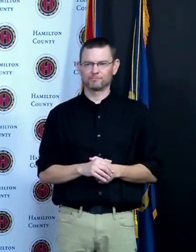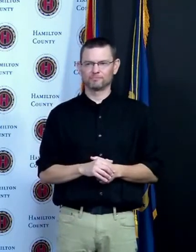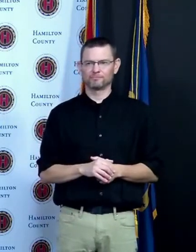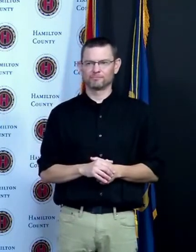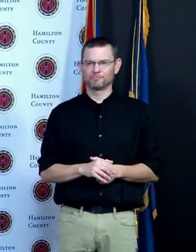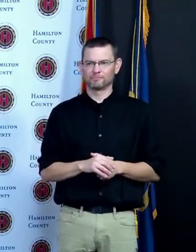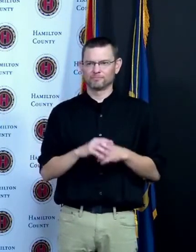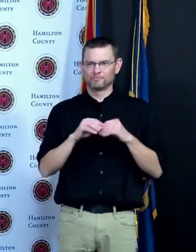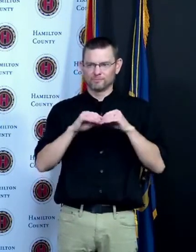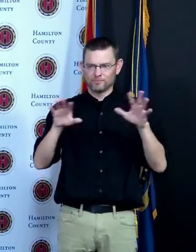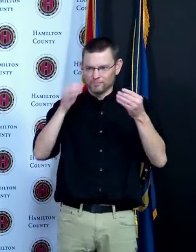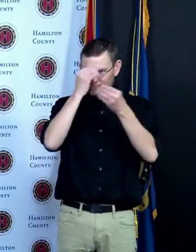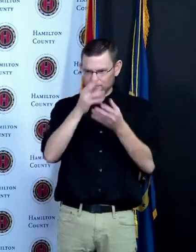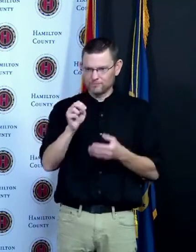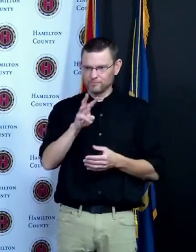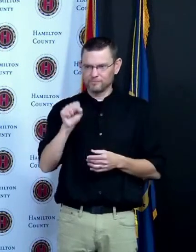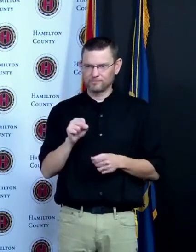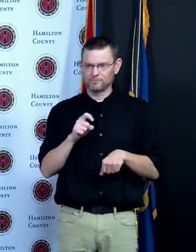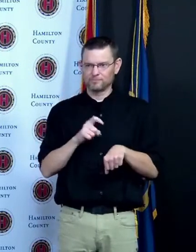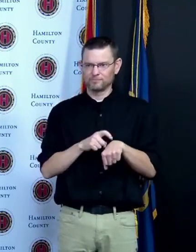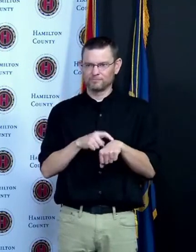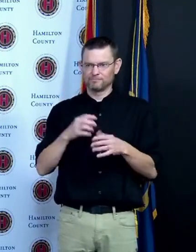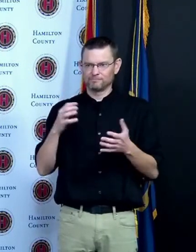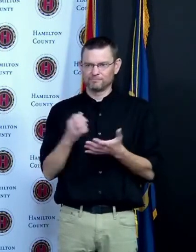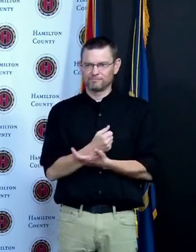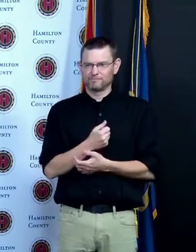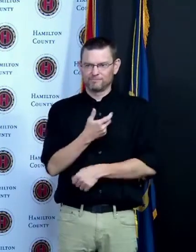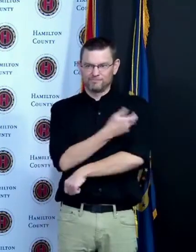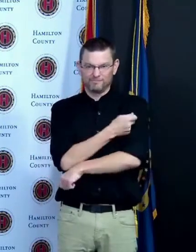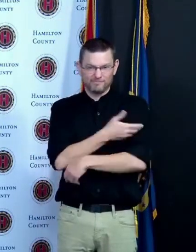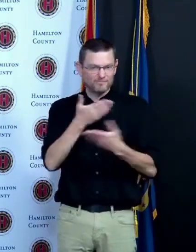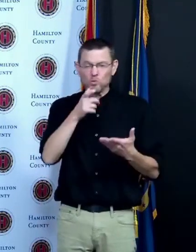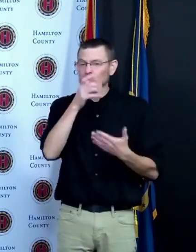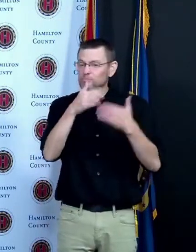time is now to go get your vaccine I don't care who you are I don't care what demographic you